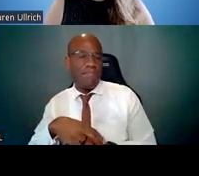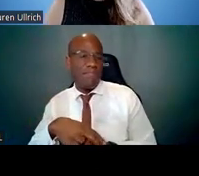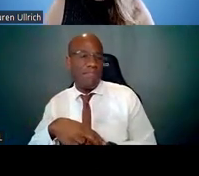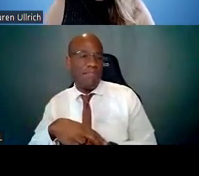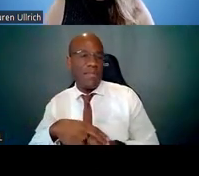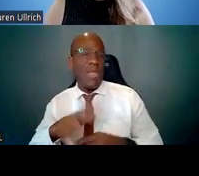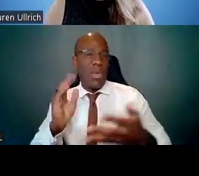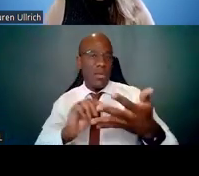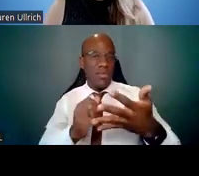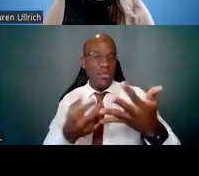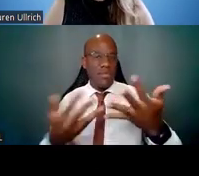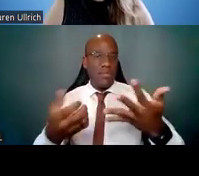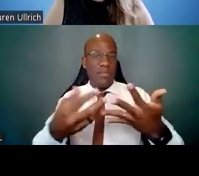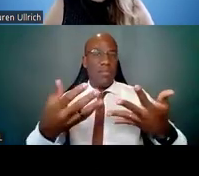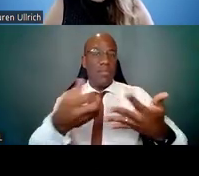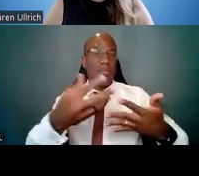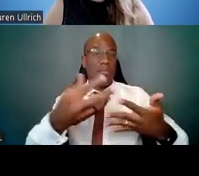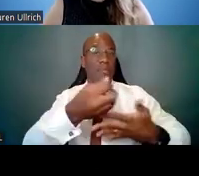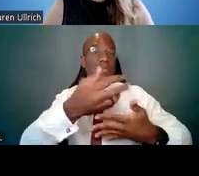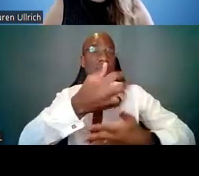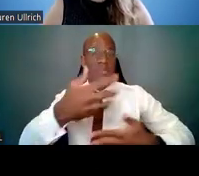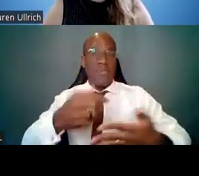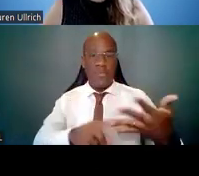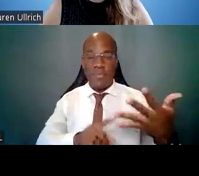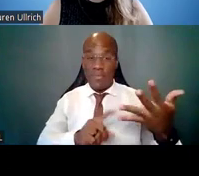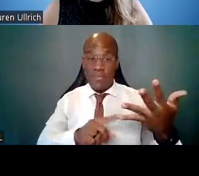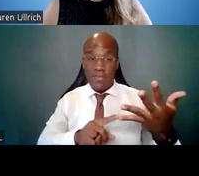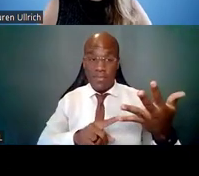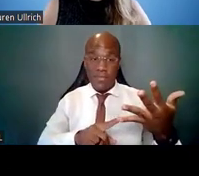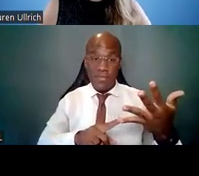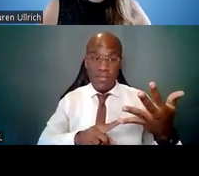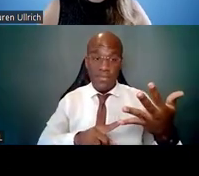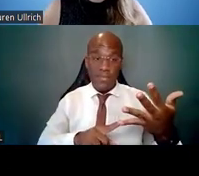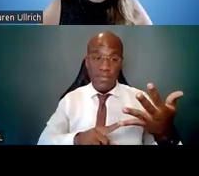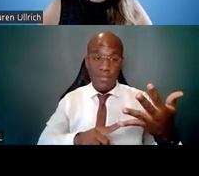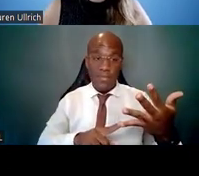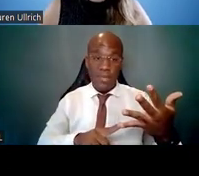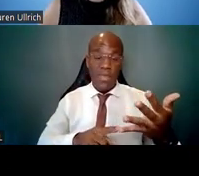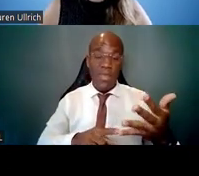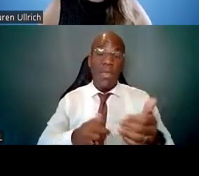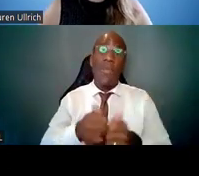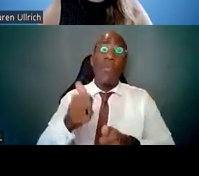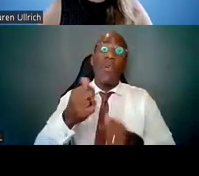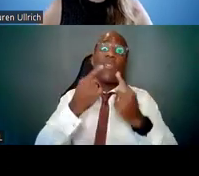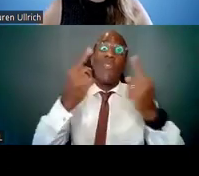Really, the most famous diversity program that we have at NIH,